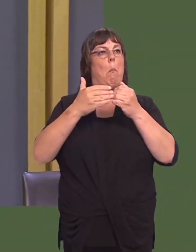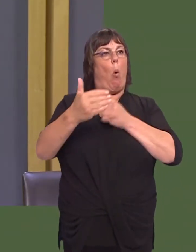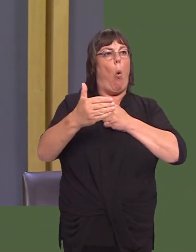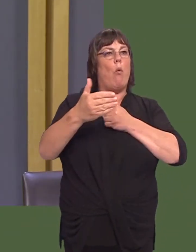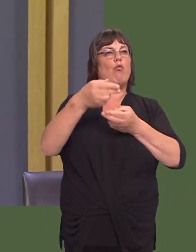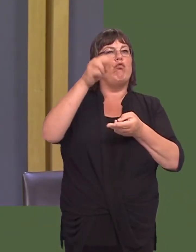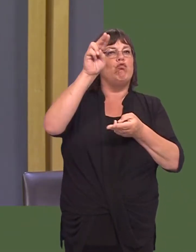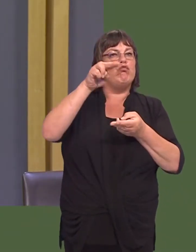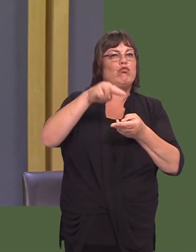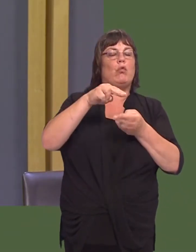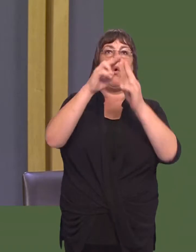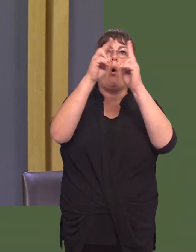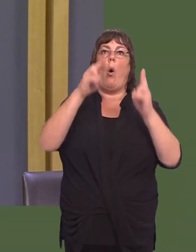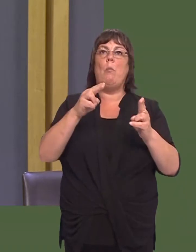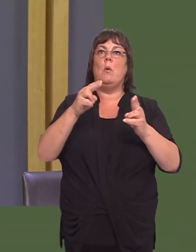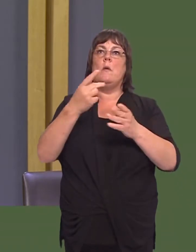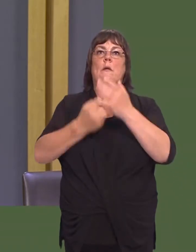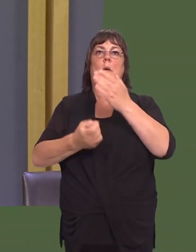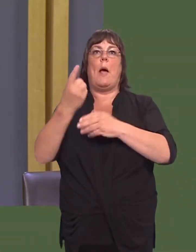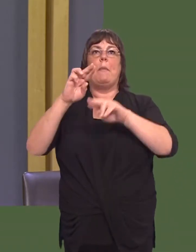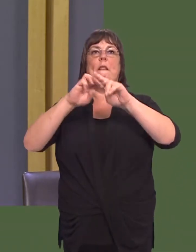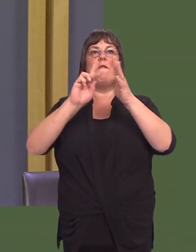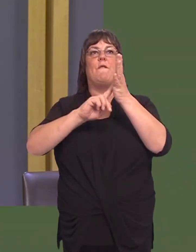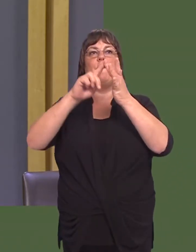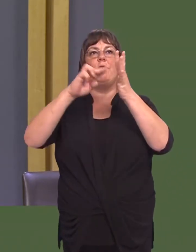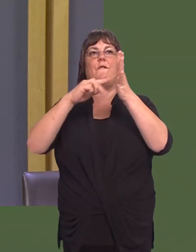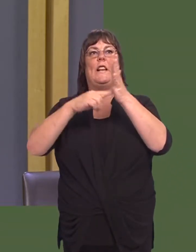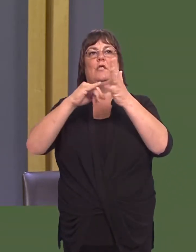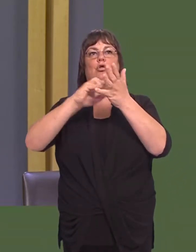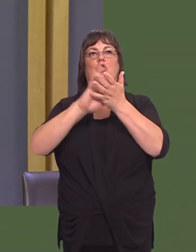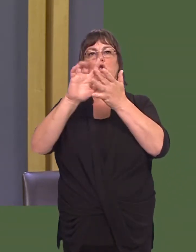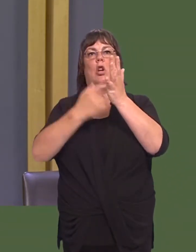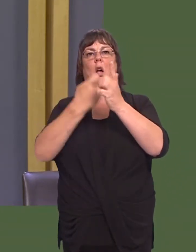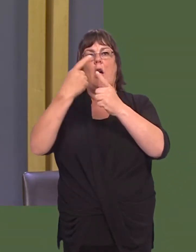Weíre actually seeing this commitment put into action in Flintshire, with the partnership